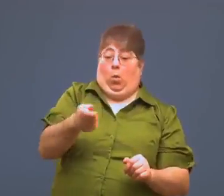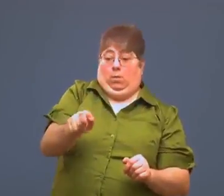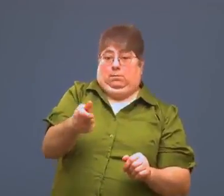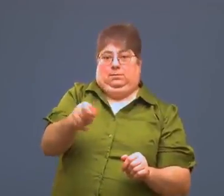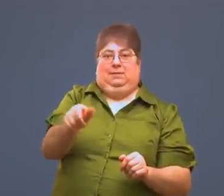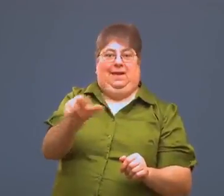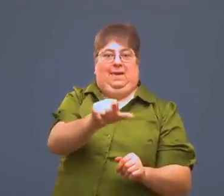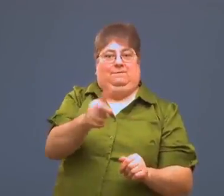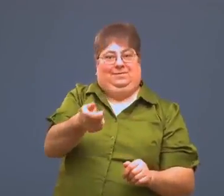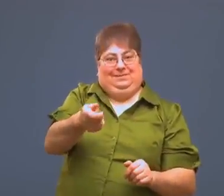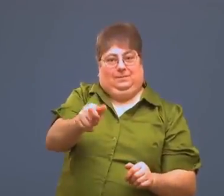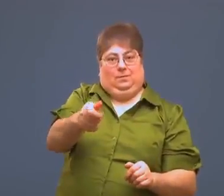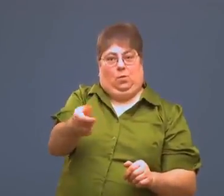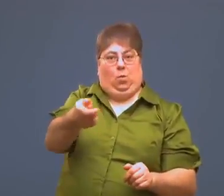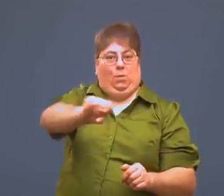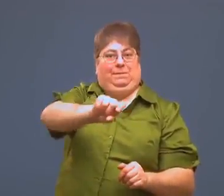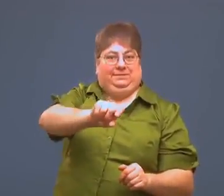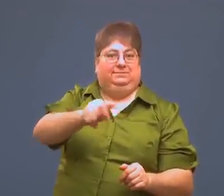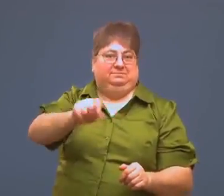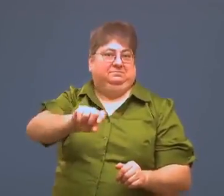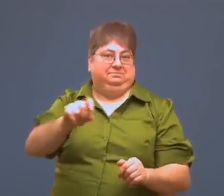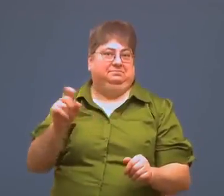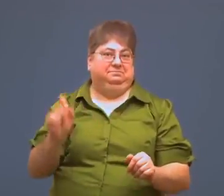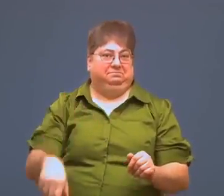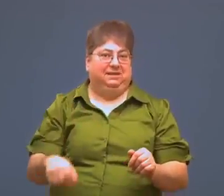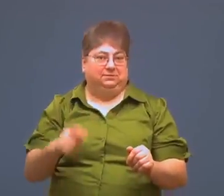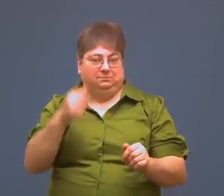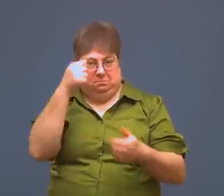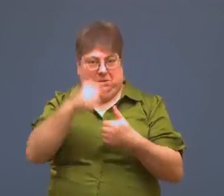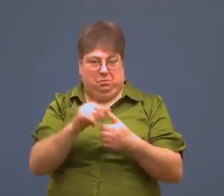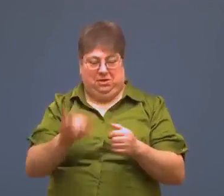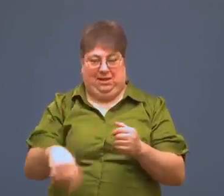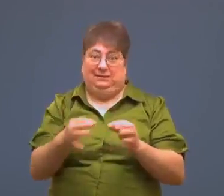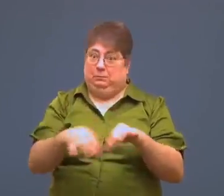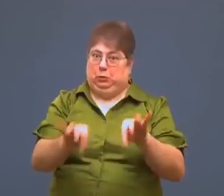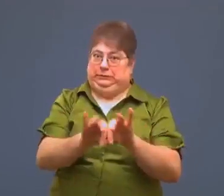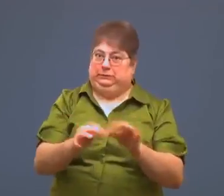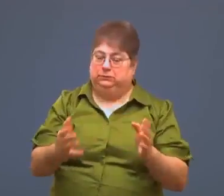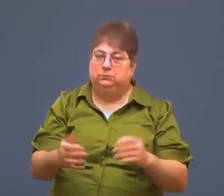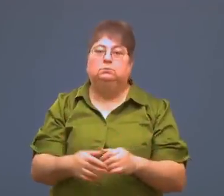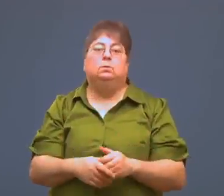Turning it to the left, opens it. Remember that, it's important.